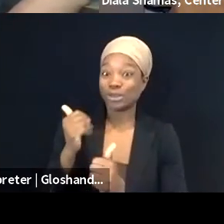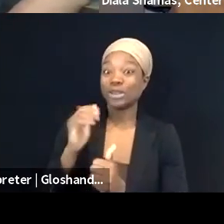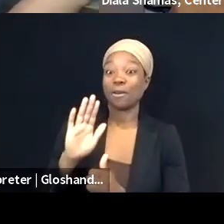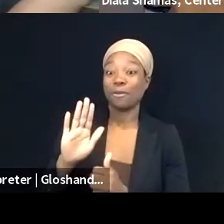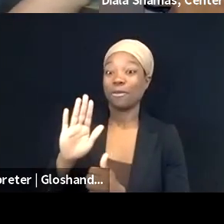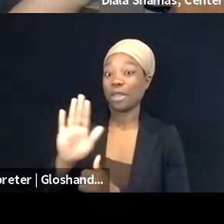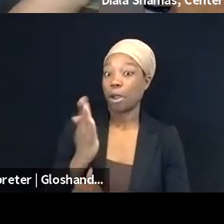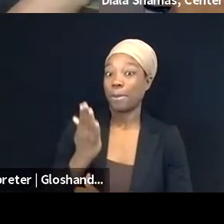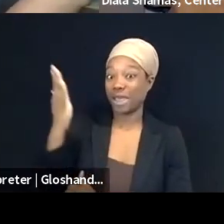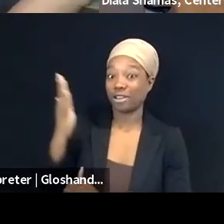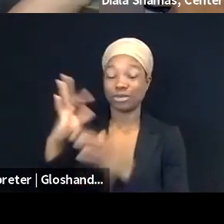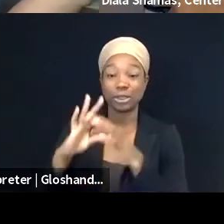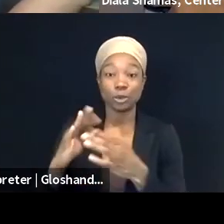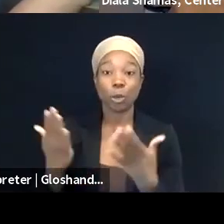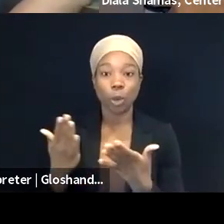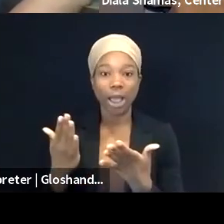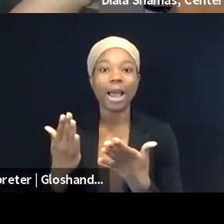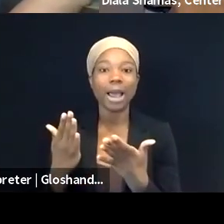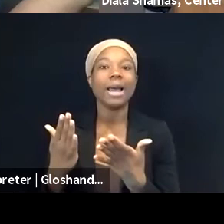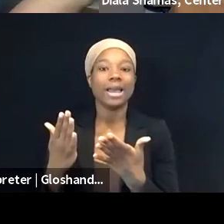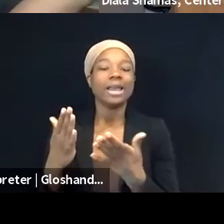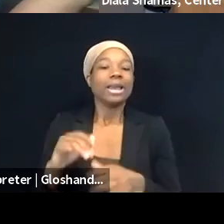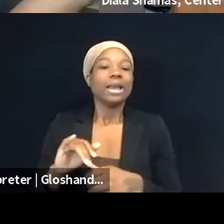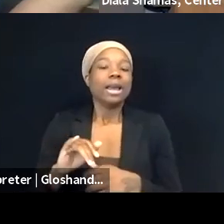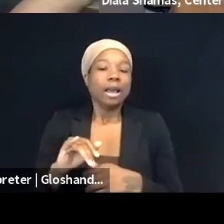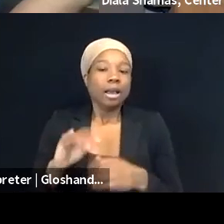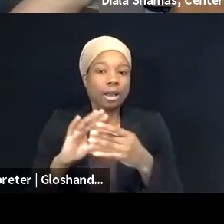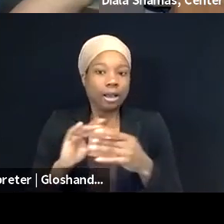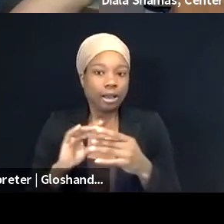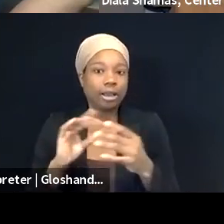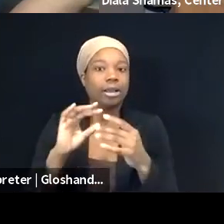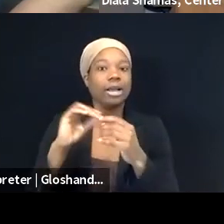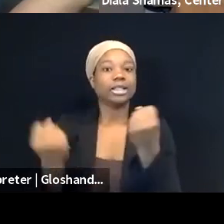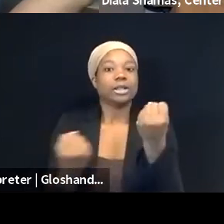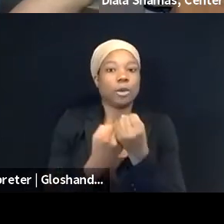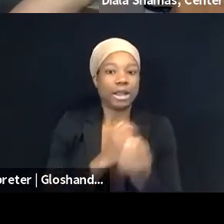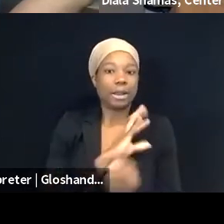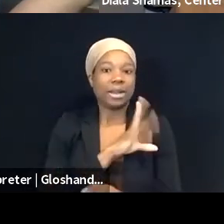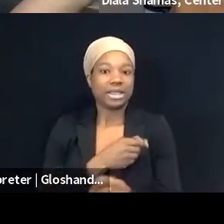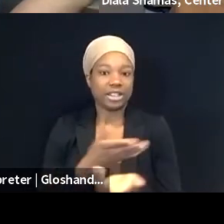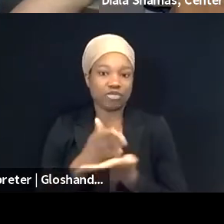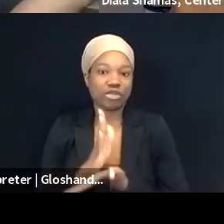Now, most of those failed. Actually, only 23 of those bills actually passed.